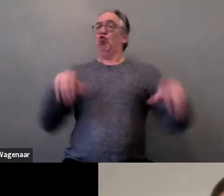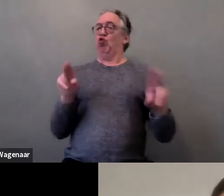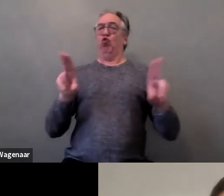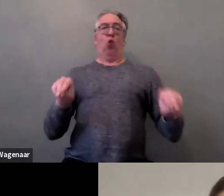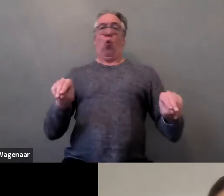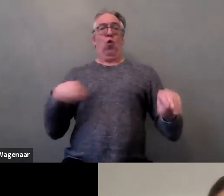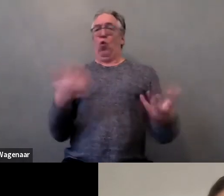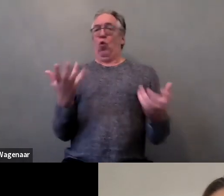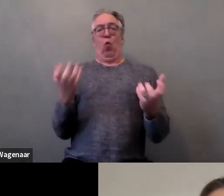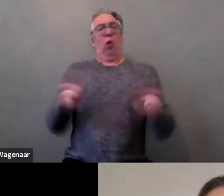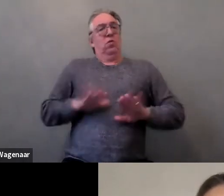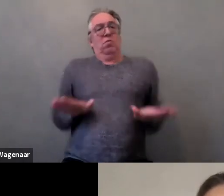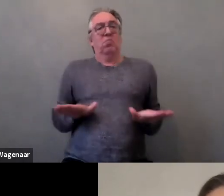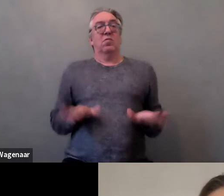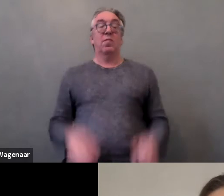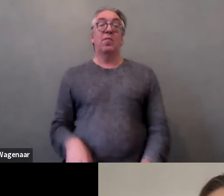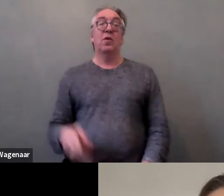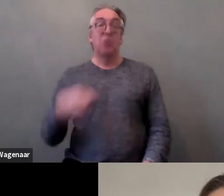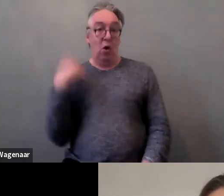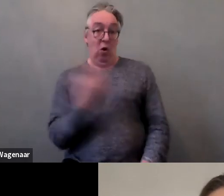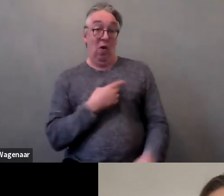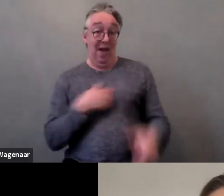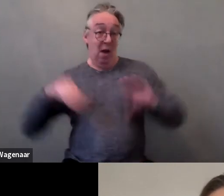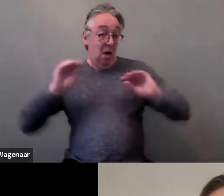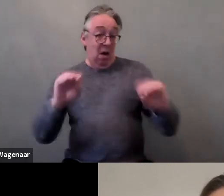In the consent workshop that I led